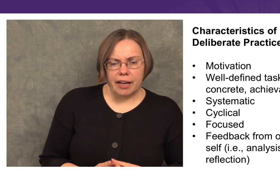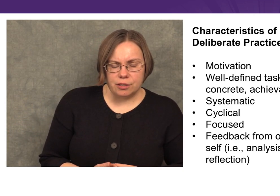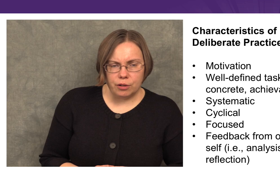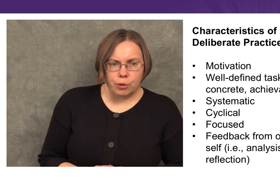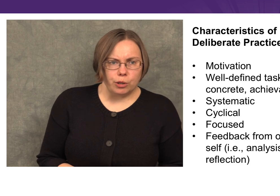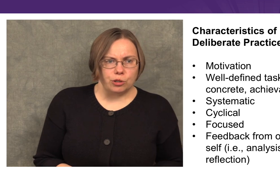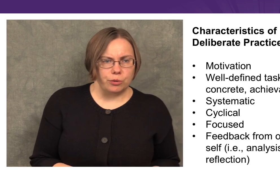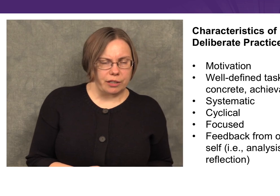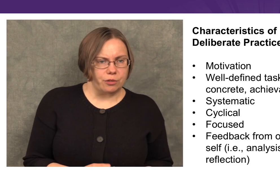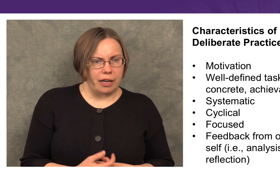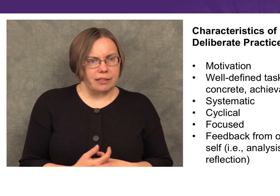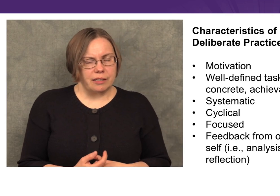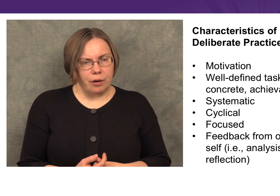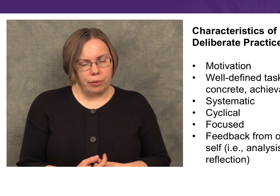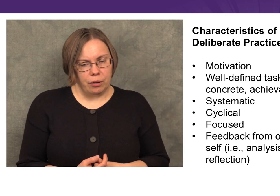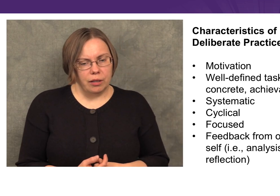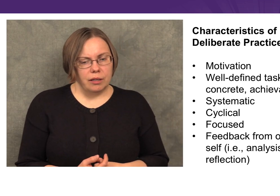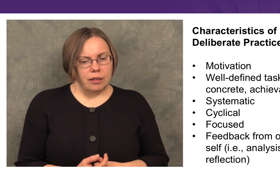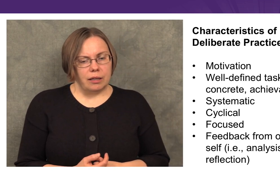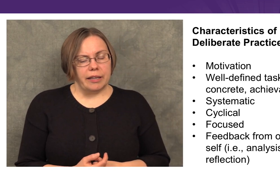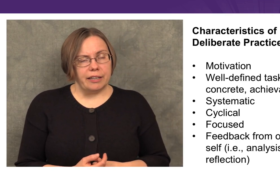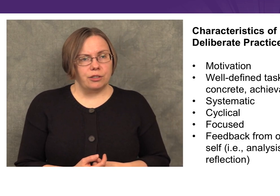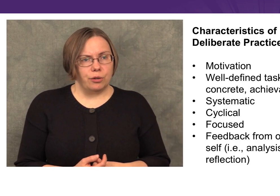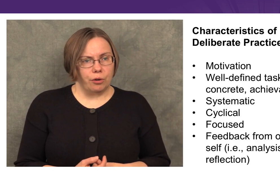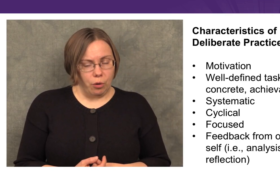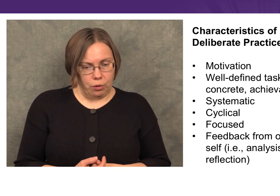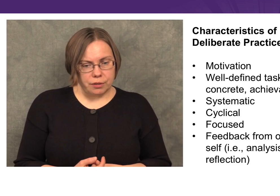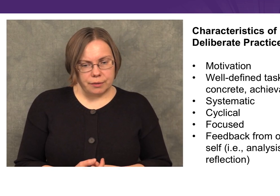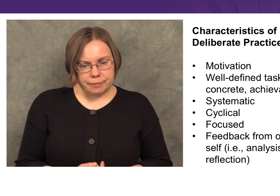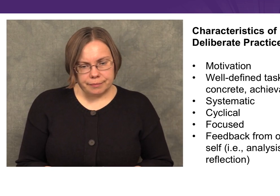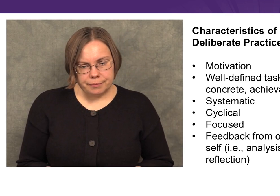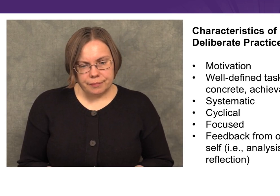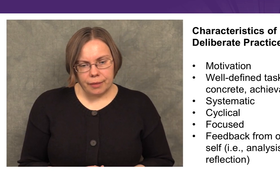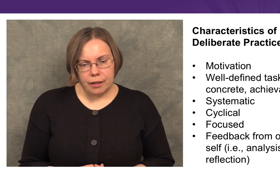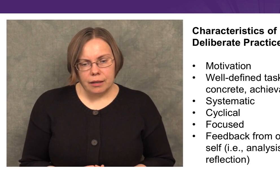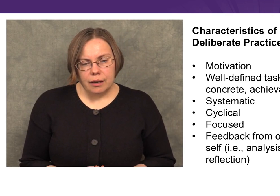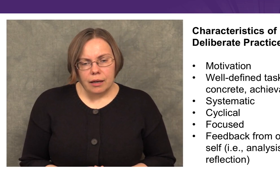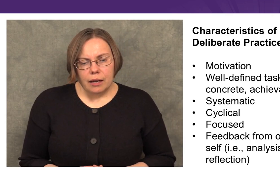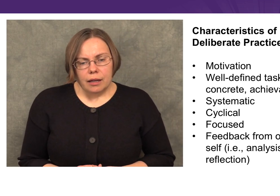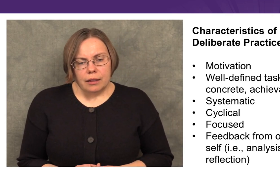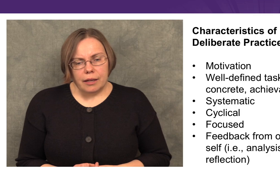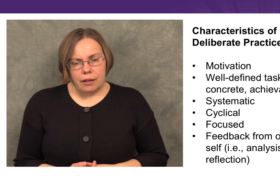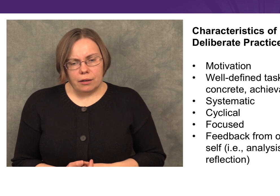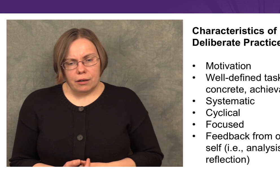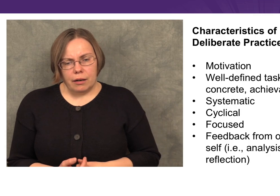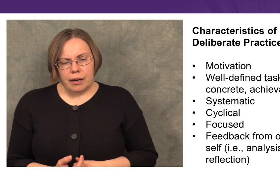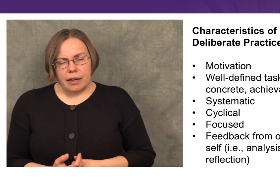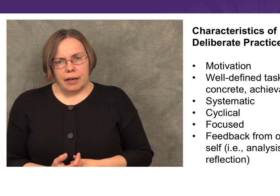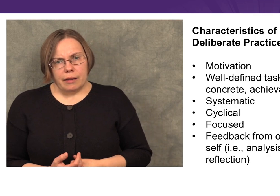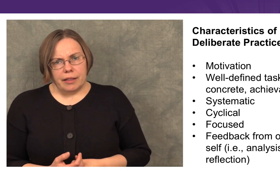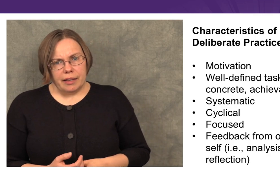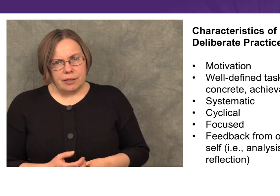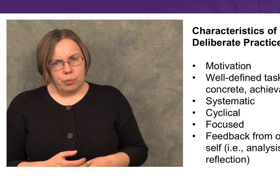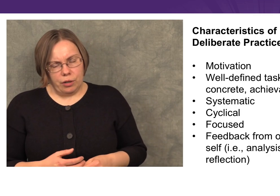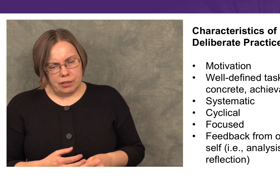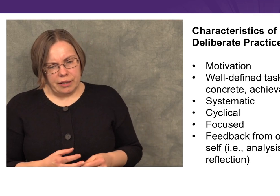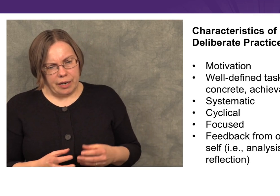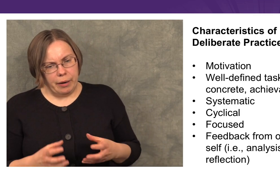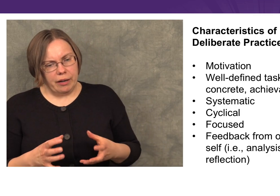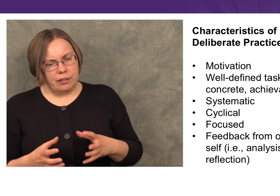and so that you can choose exercises that will lead to your goals. The other thing that’s important to think about